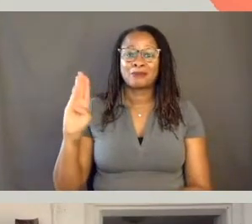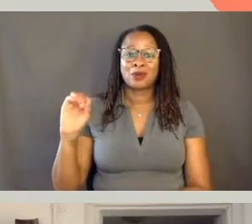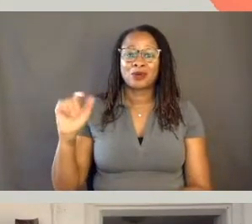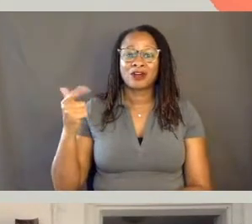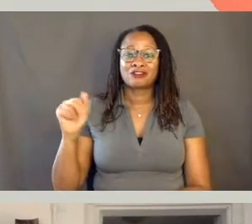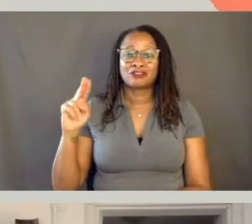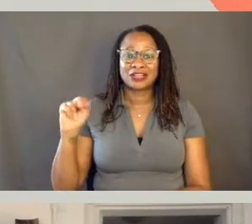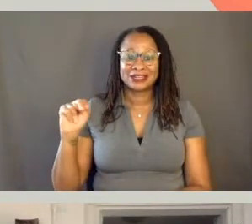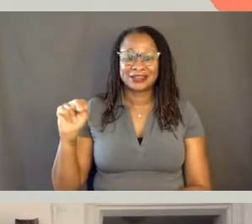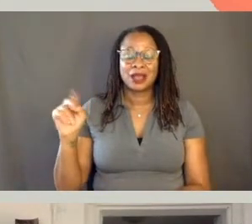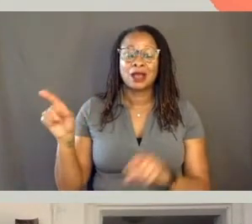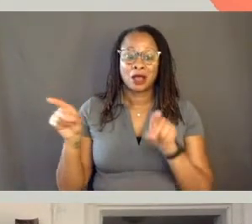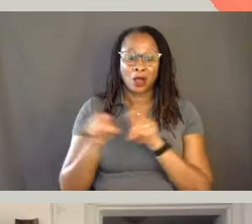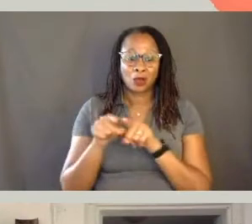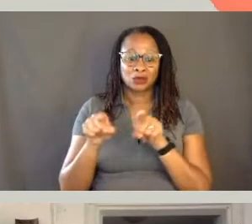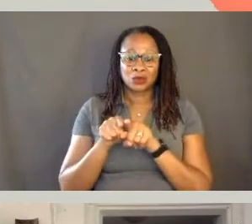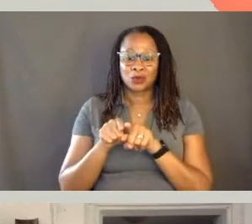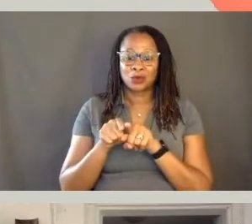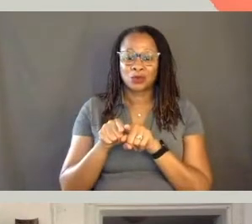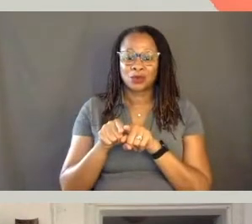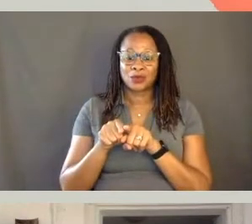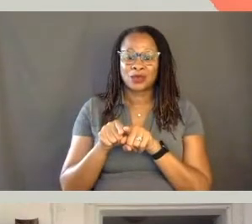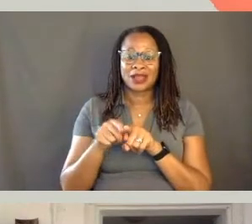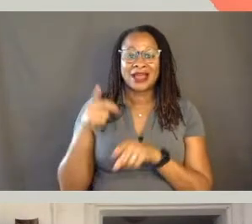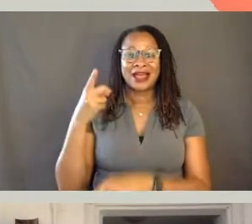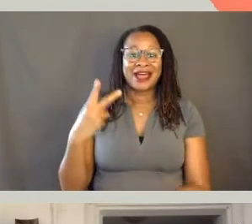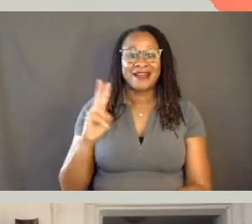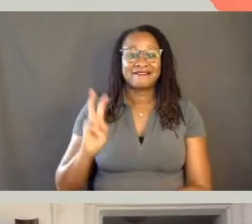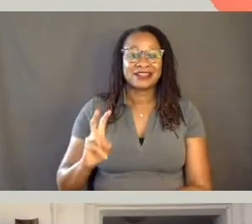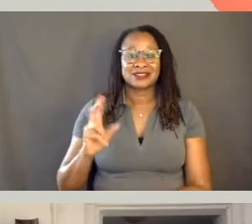I am also half Venezuelan half Jewish man.